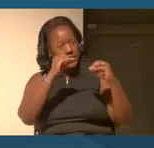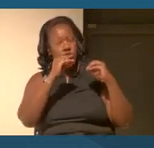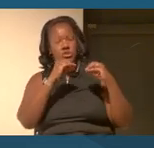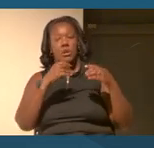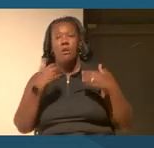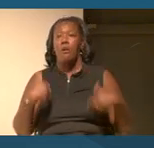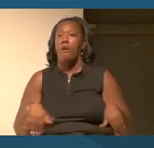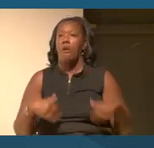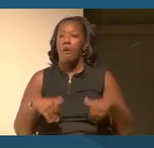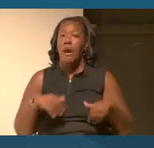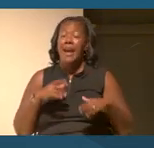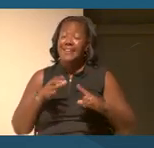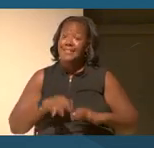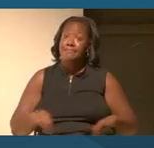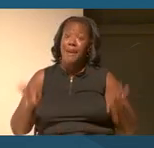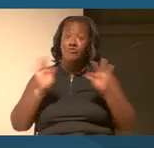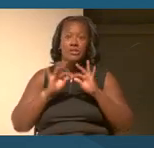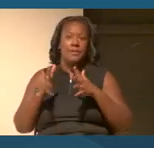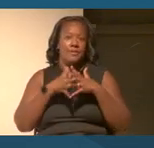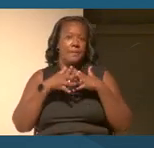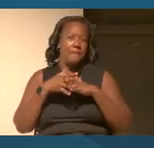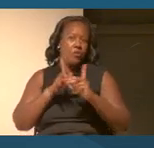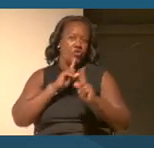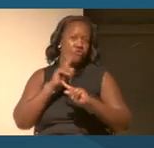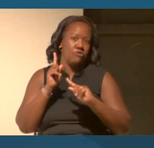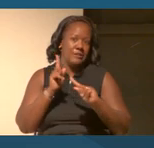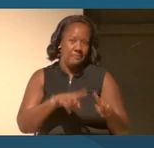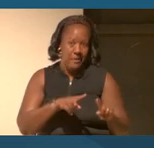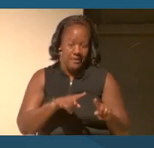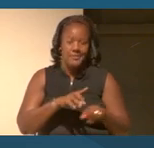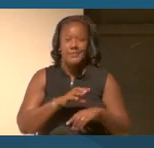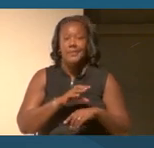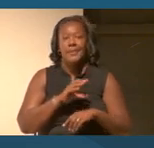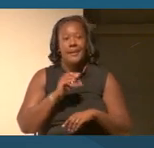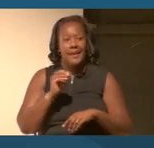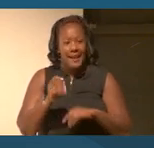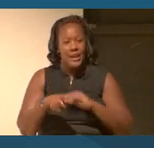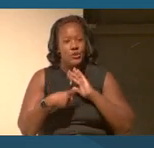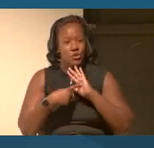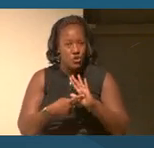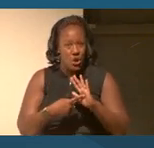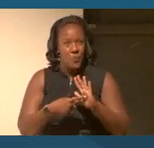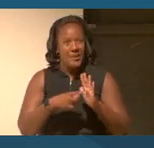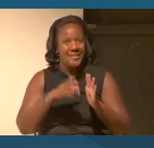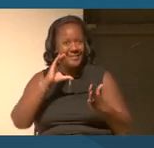response to the Holocaust, but by literally showing his pictures.